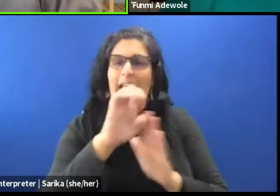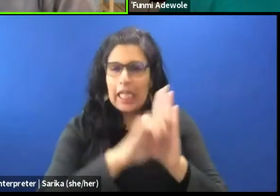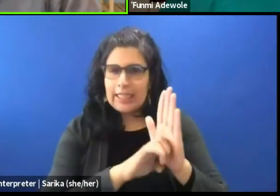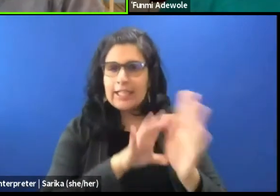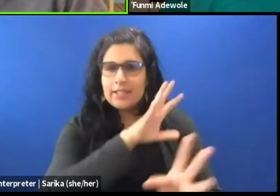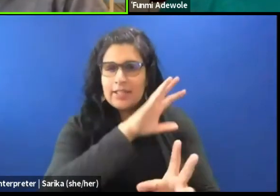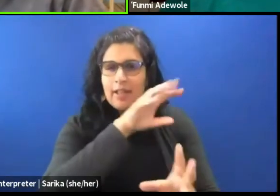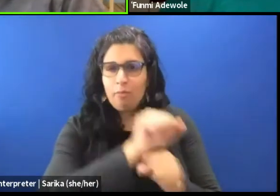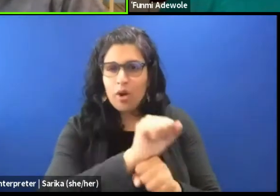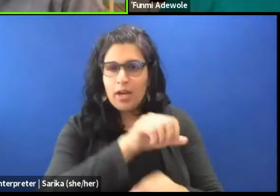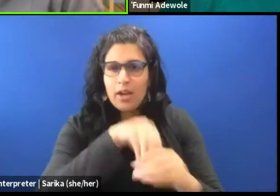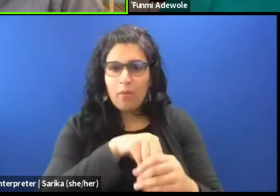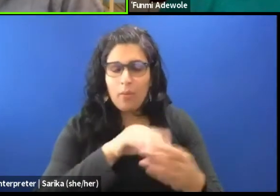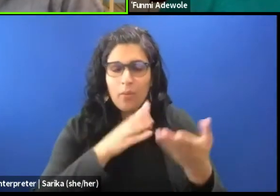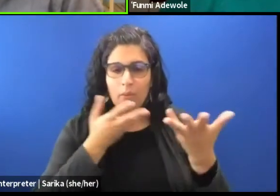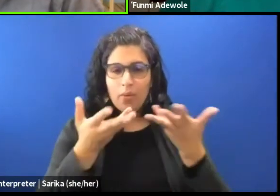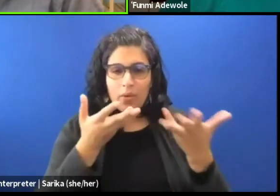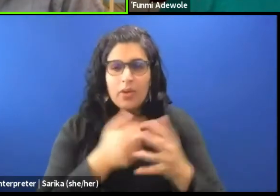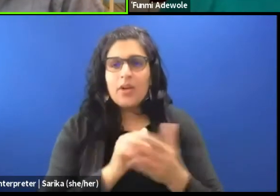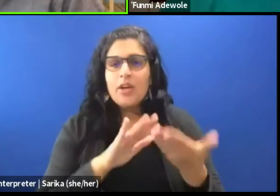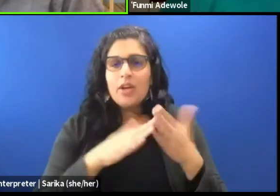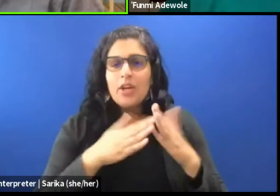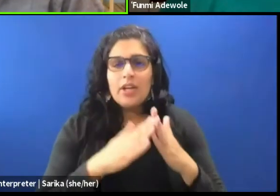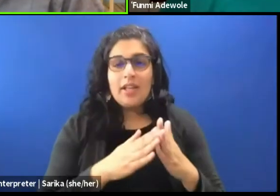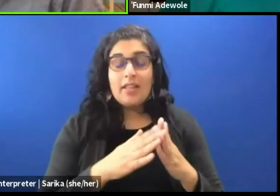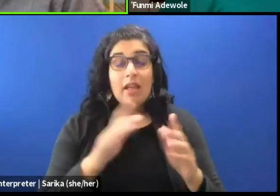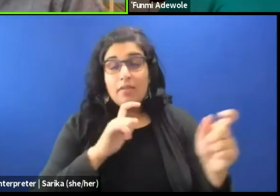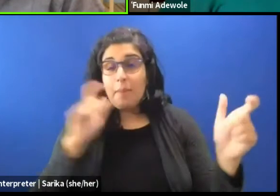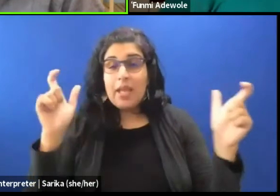about those bigger ideas and concepts, I hope.